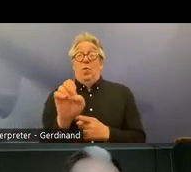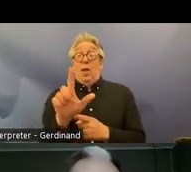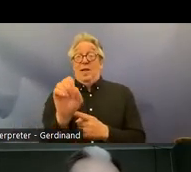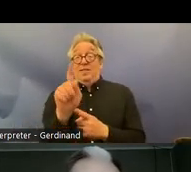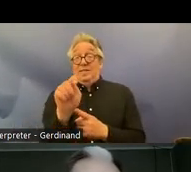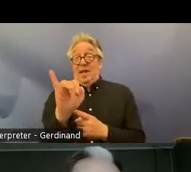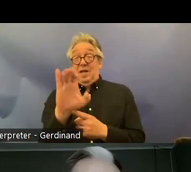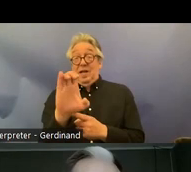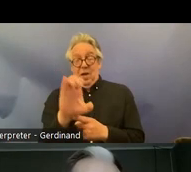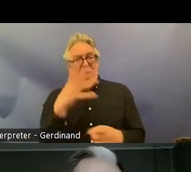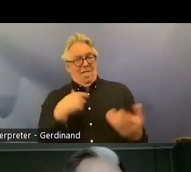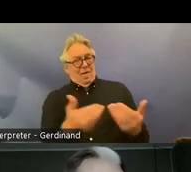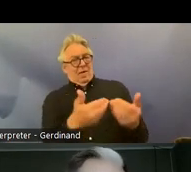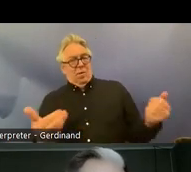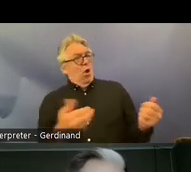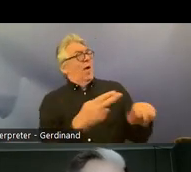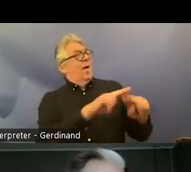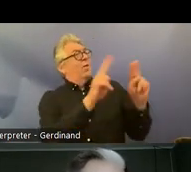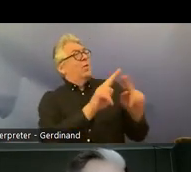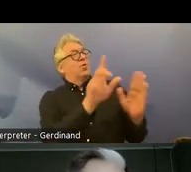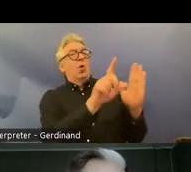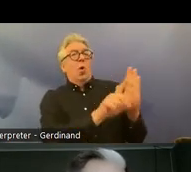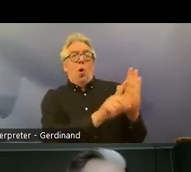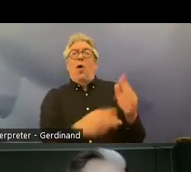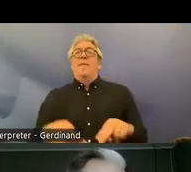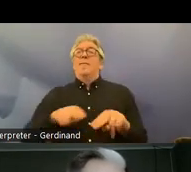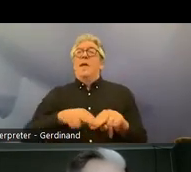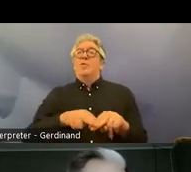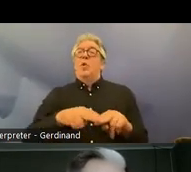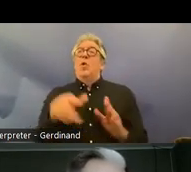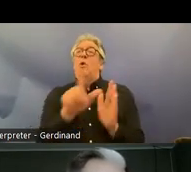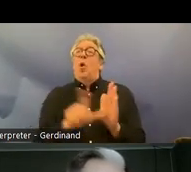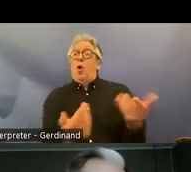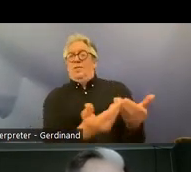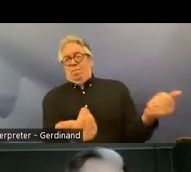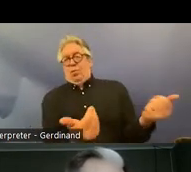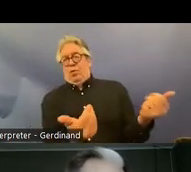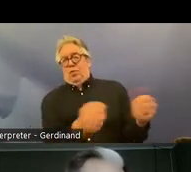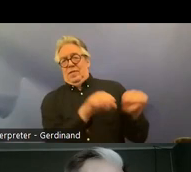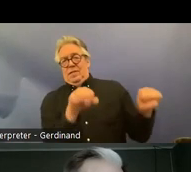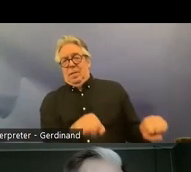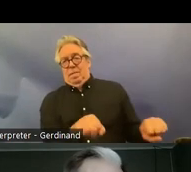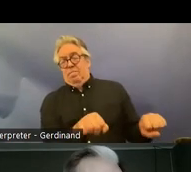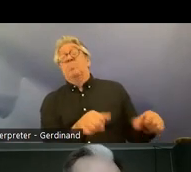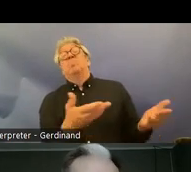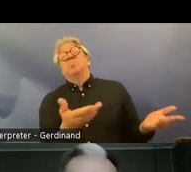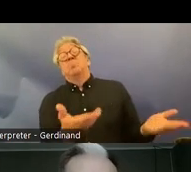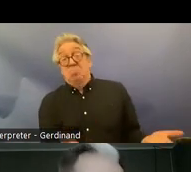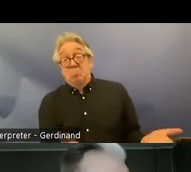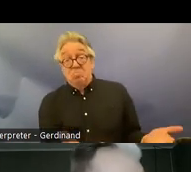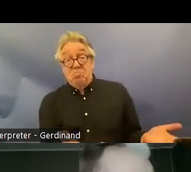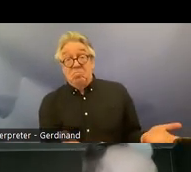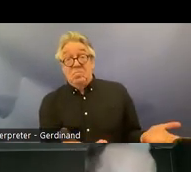International and national law and here uh it is required for with a legal act